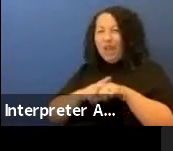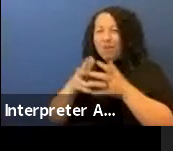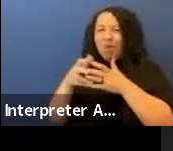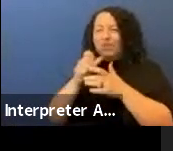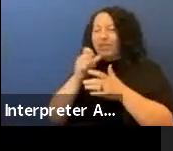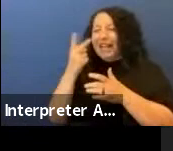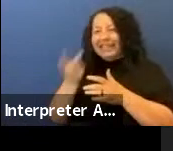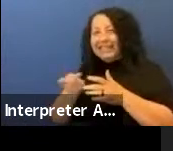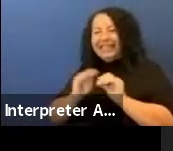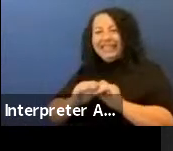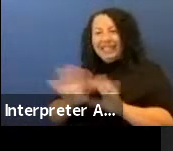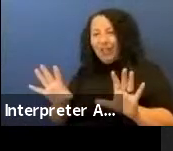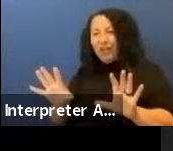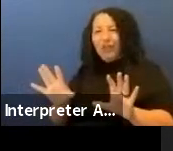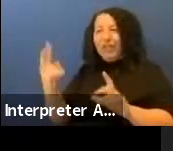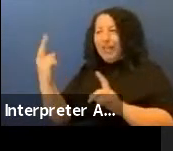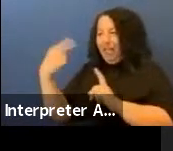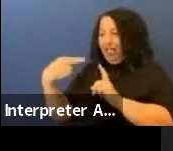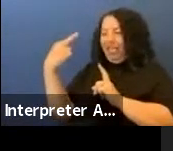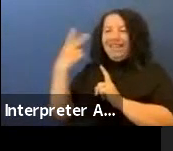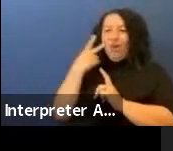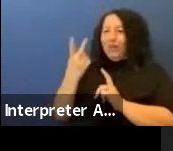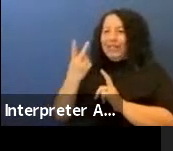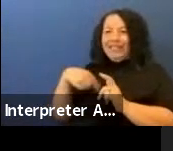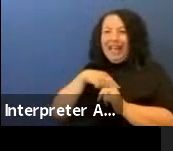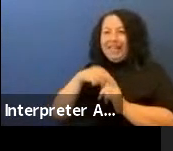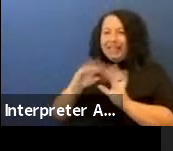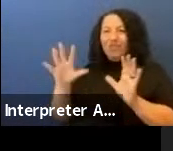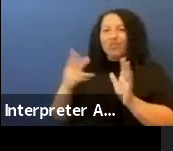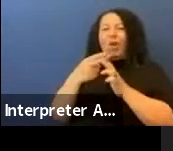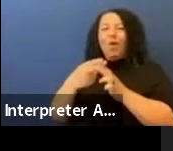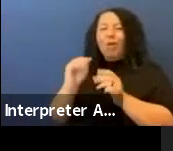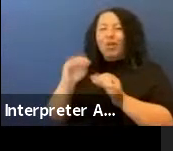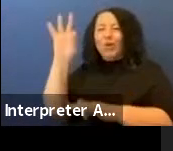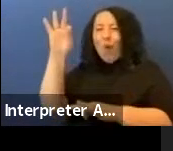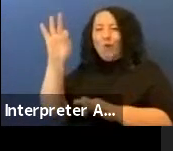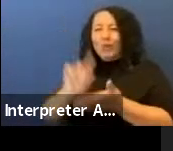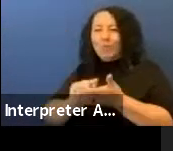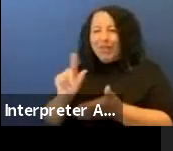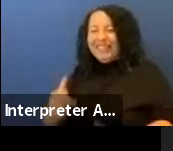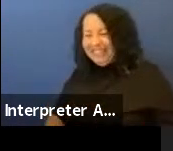I always pull a ghost print.